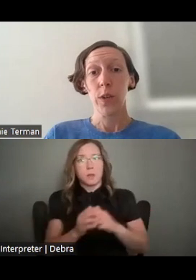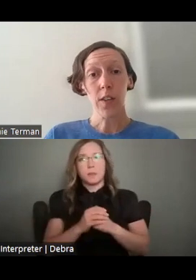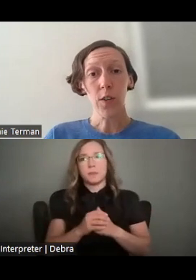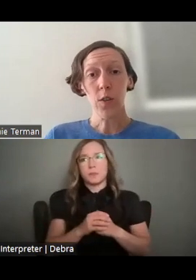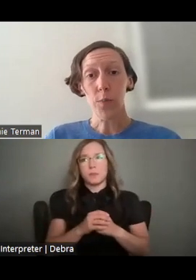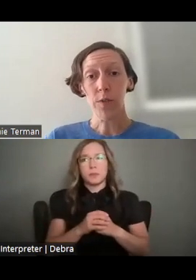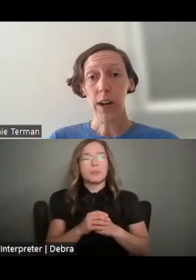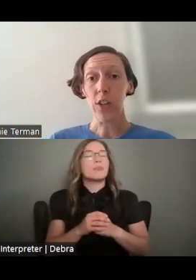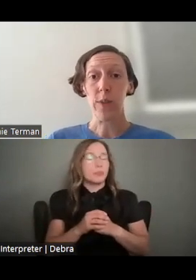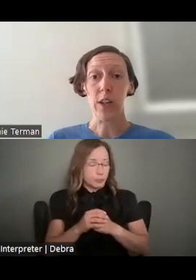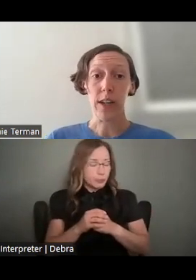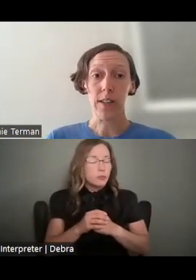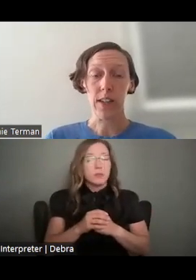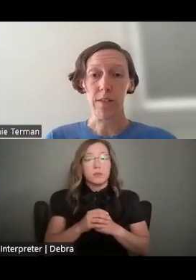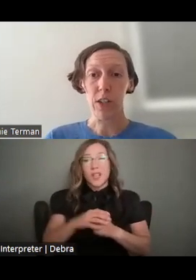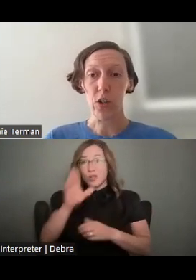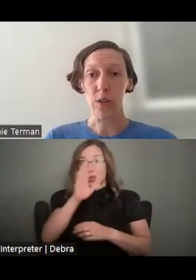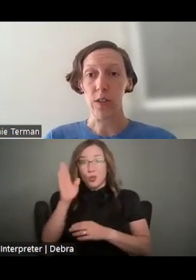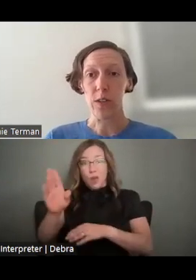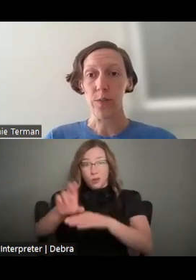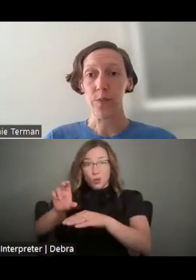WE ALSO DON'T PROVIDE DIRECT GRANTS TO INDIVIDUALS.